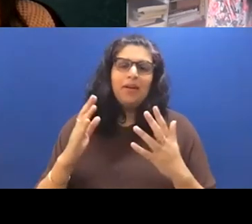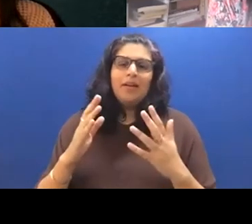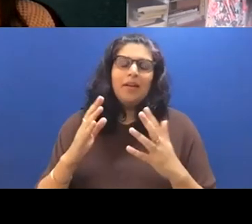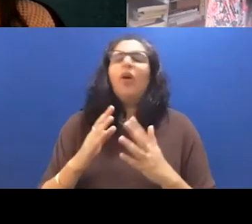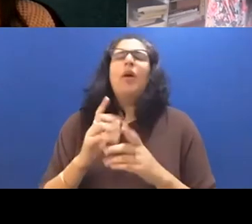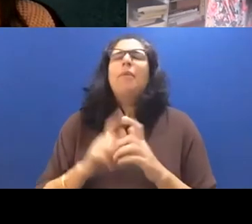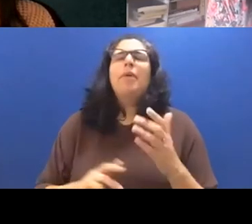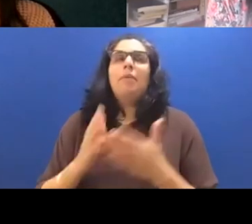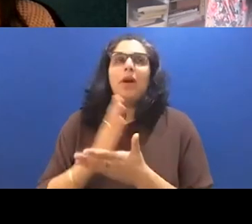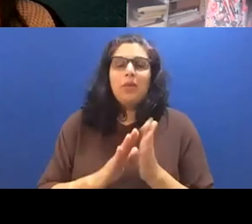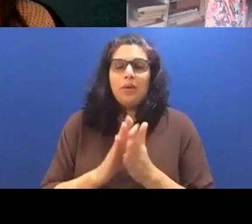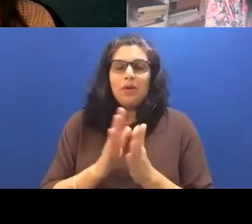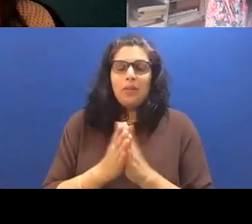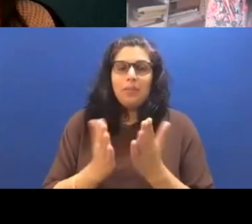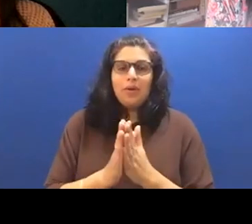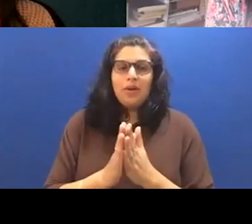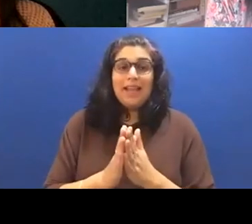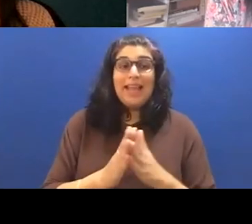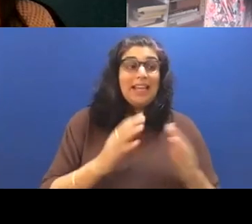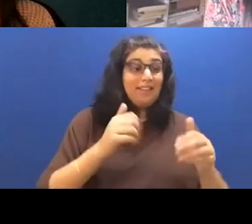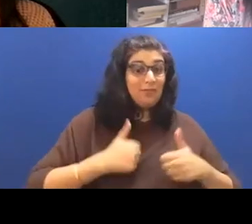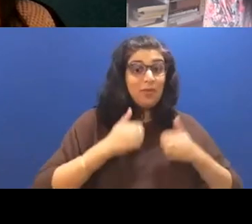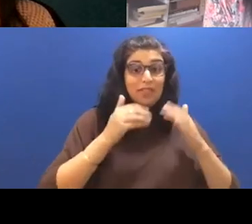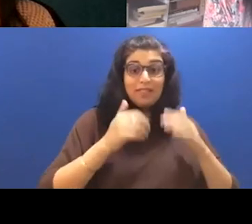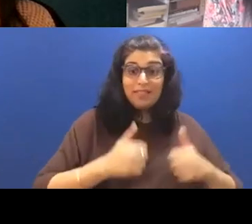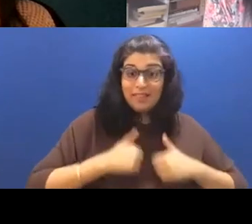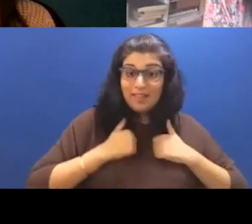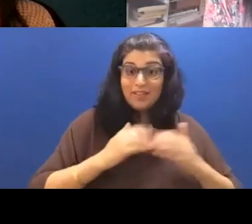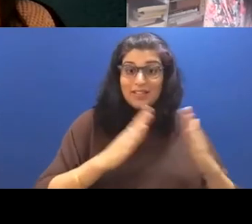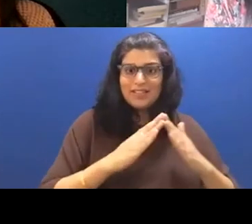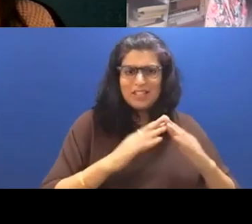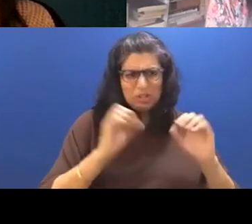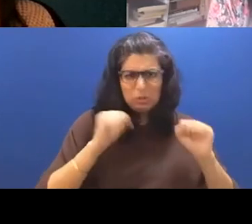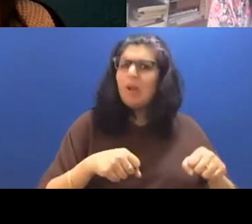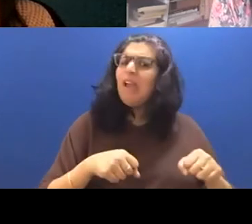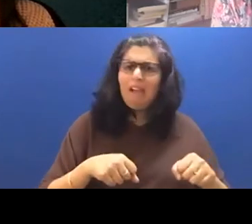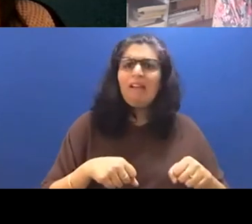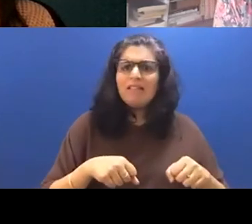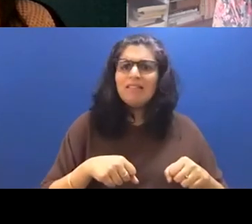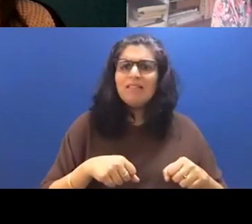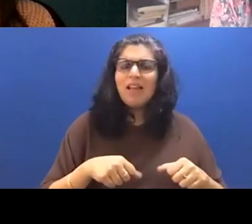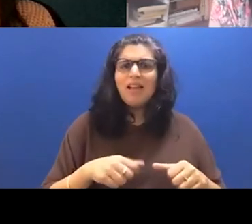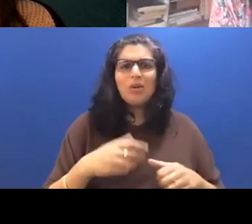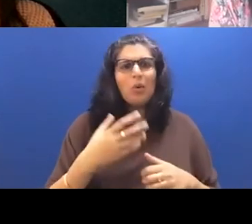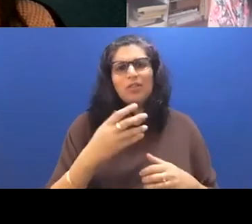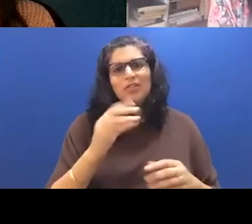just do takeout you can go out. It's not it's very easy, but and so she can kind of be like